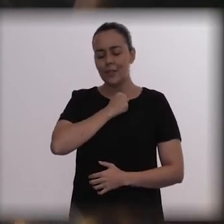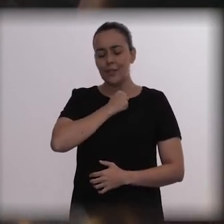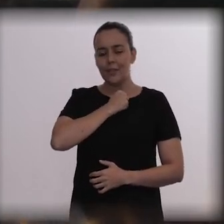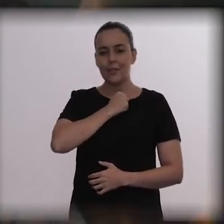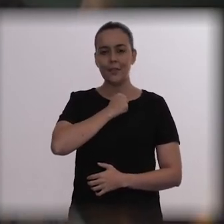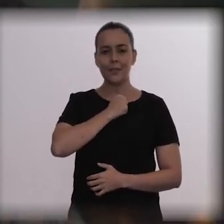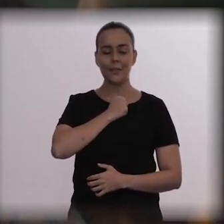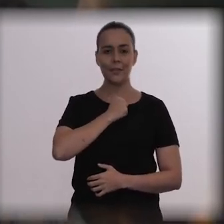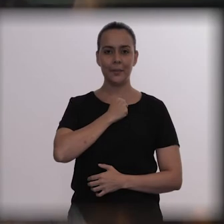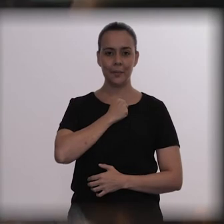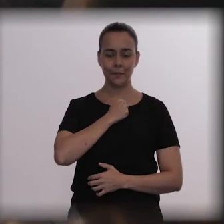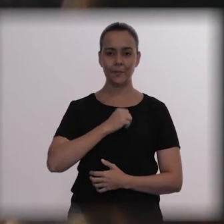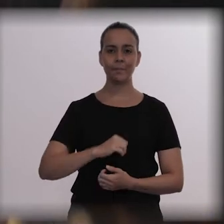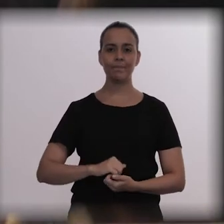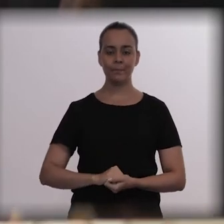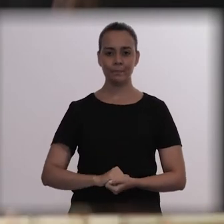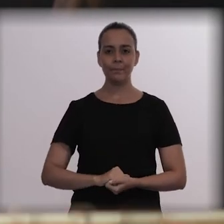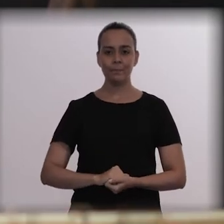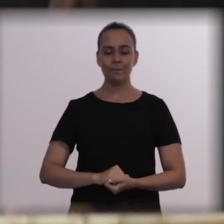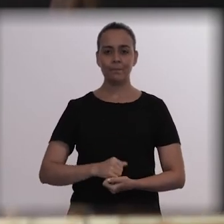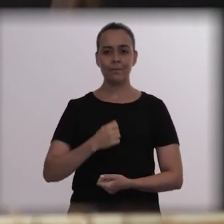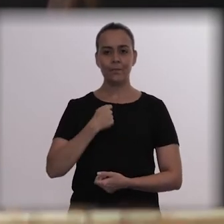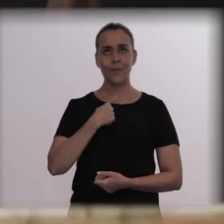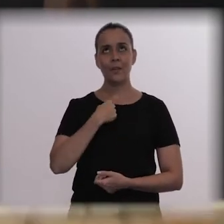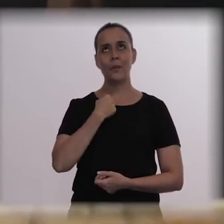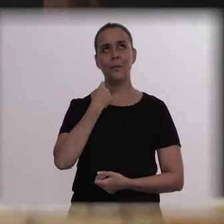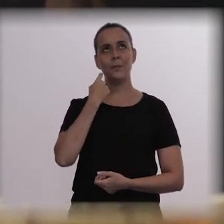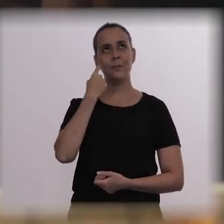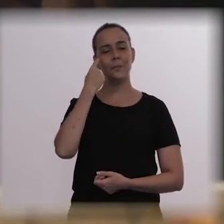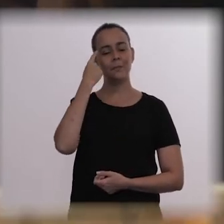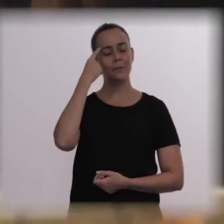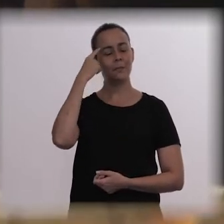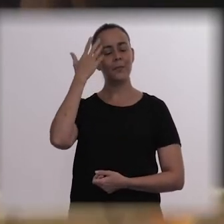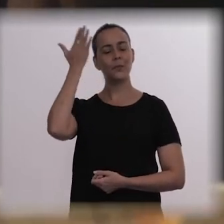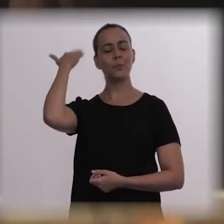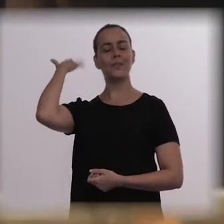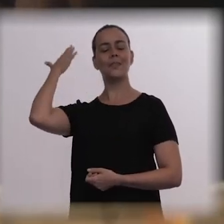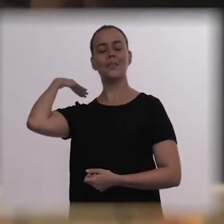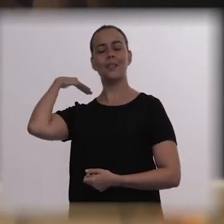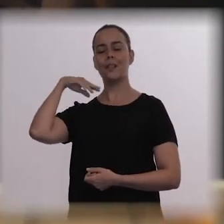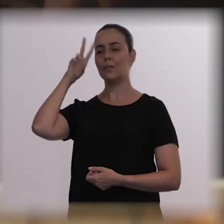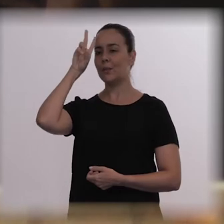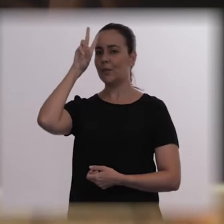And I think that I cannot think about the past without thinking about him, because he was older